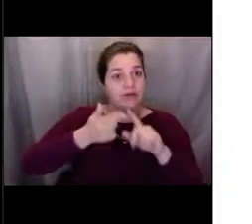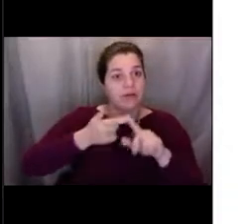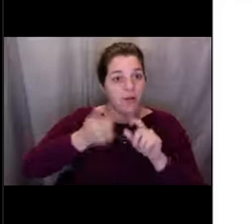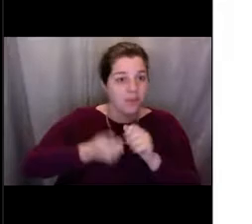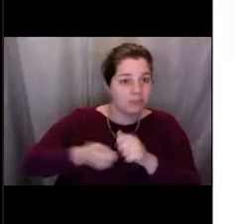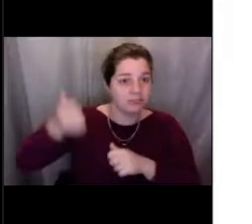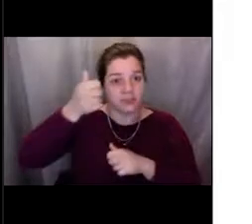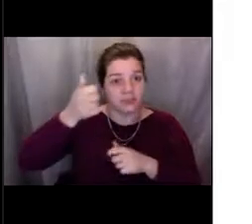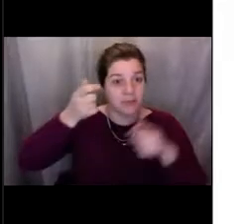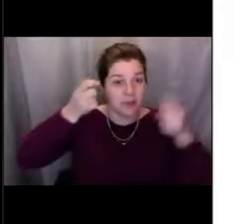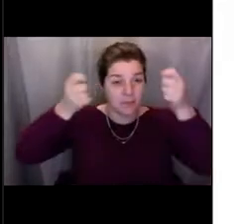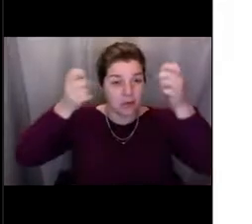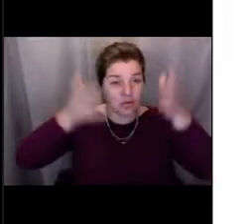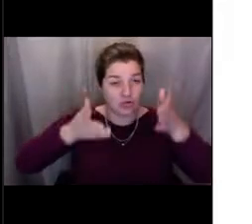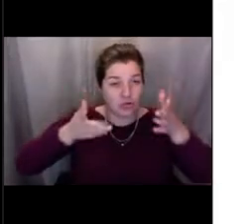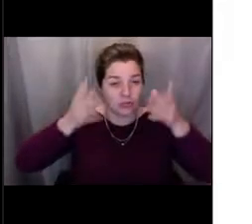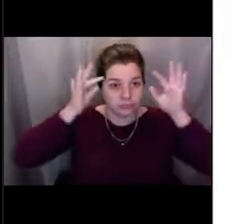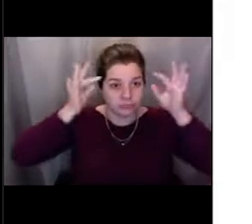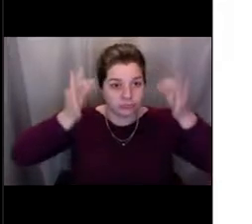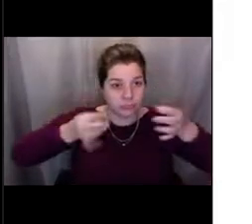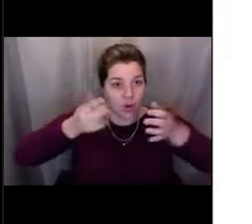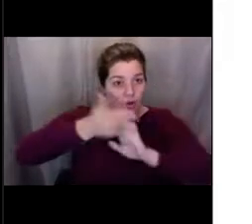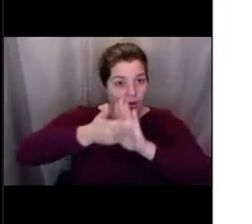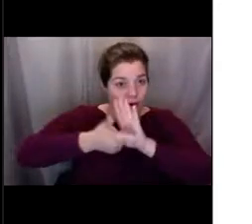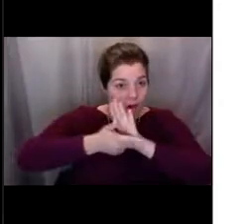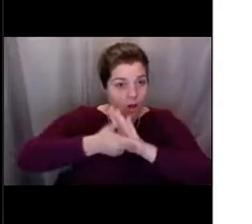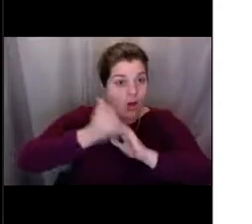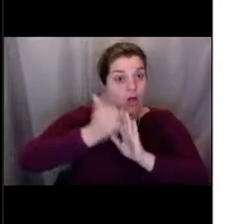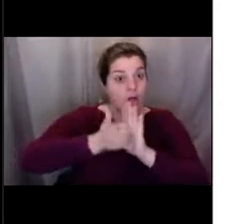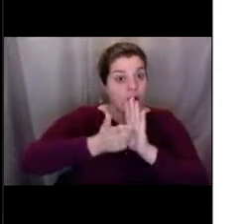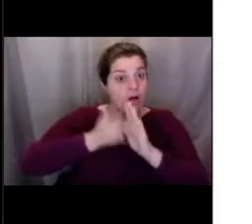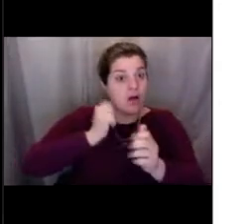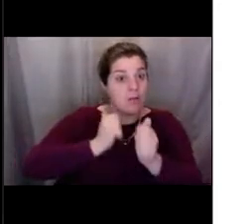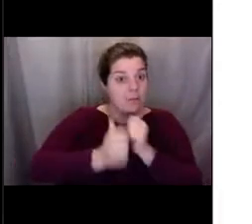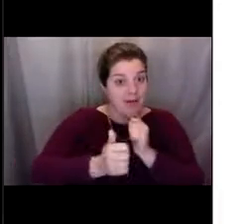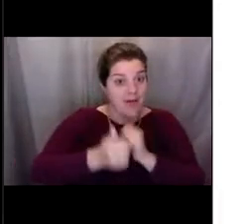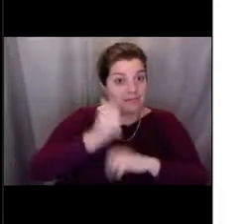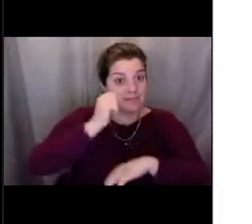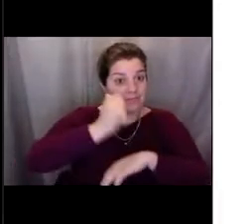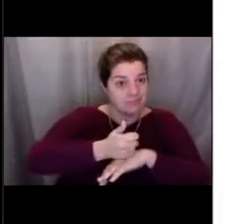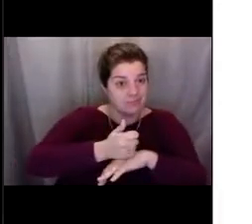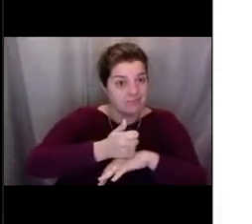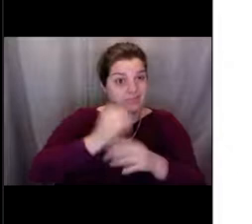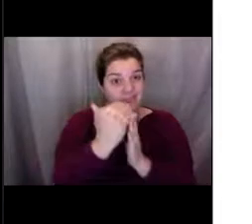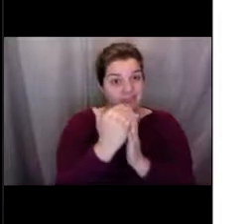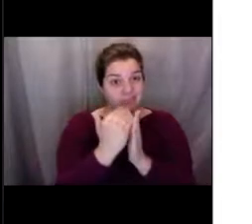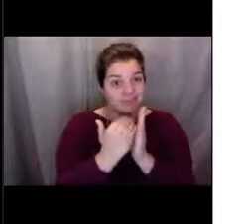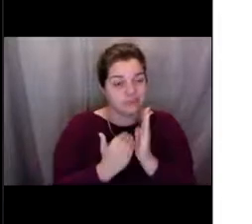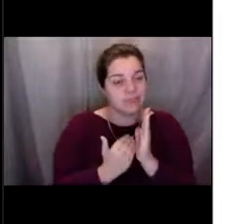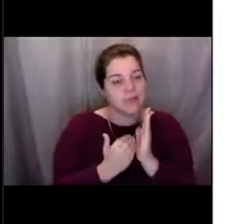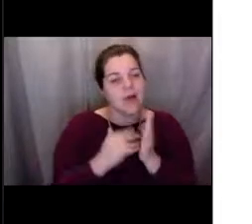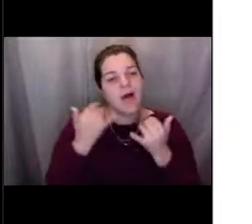to ensure that, and Amy mentioned this earlier, to ensure that everybody is able to continue to harvest